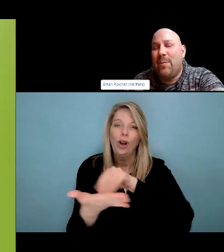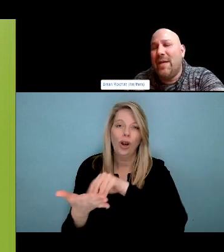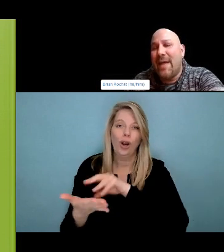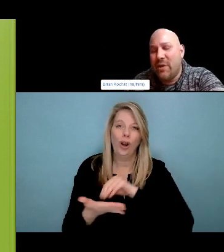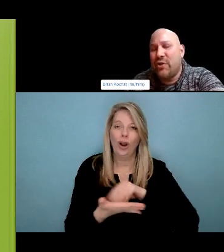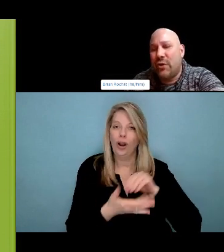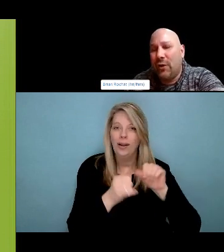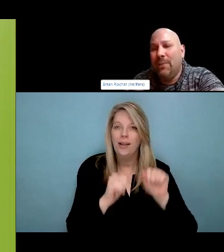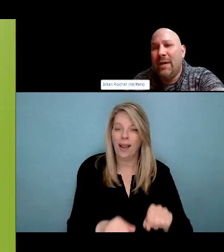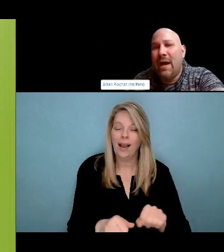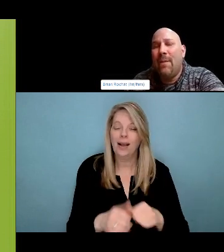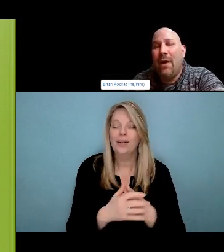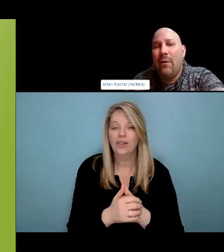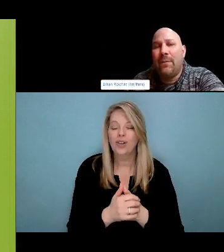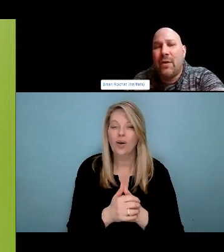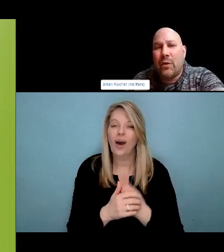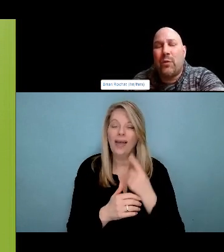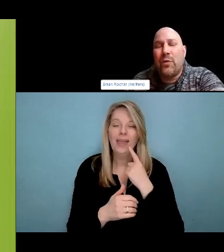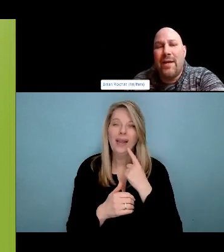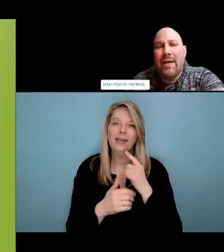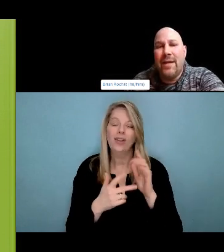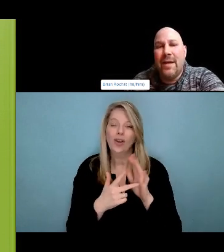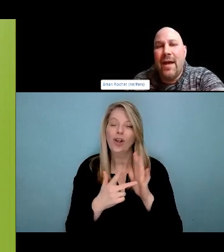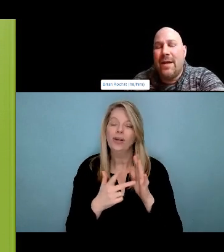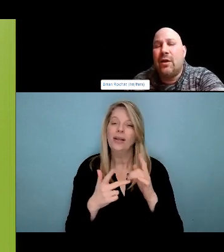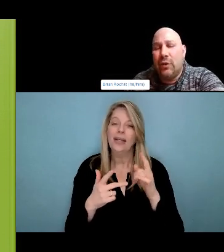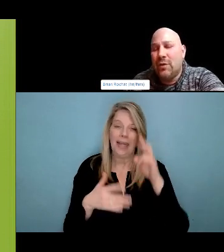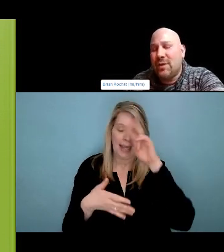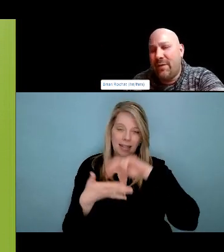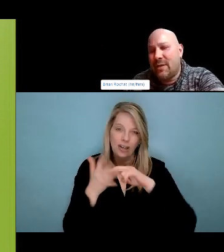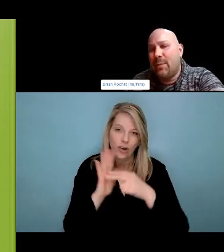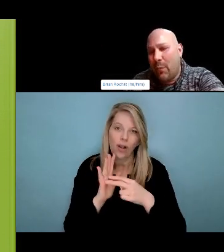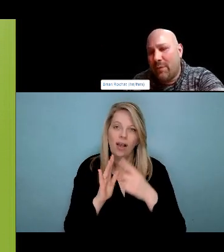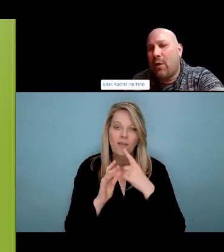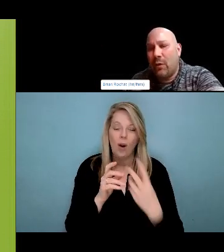awareness so that, you know, it's the stigmatized and people can.